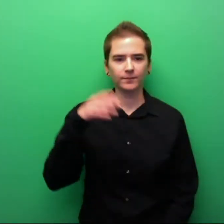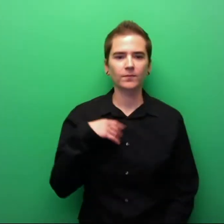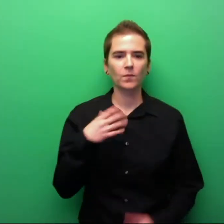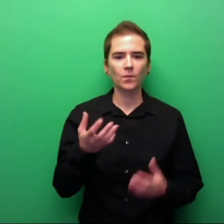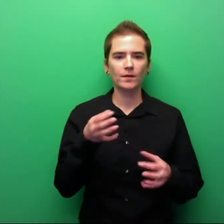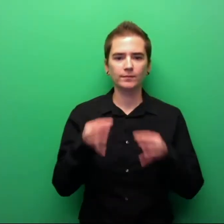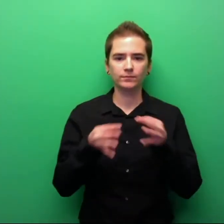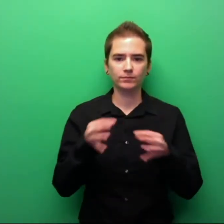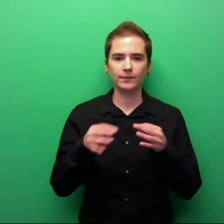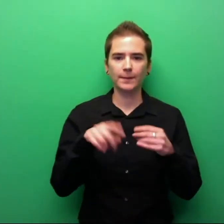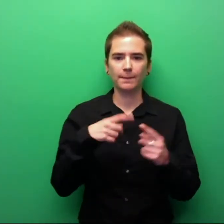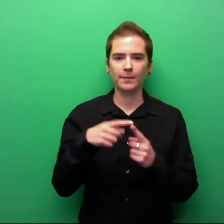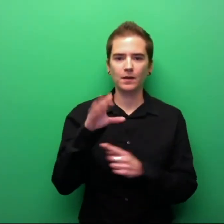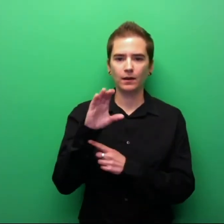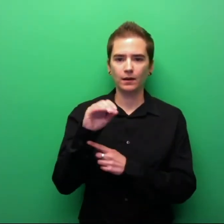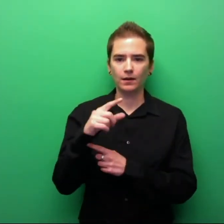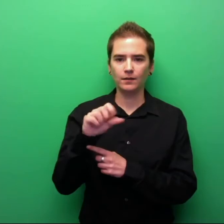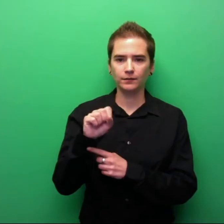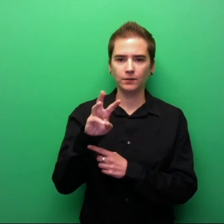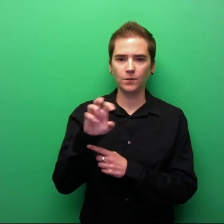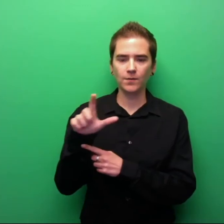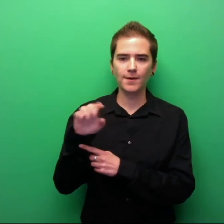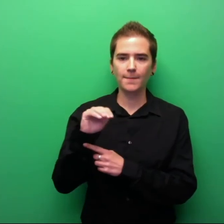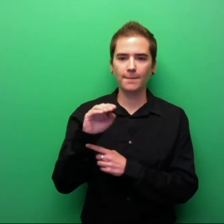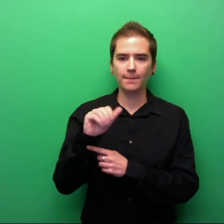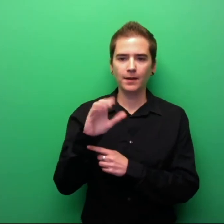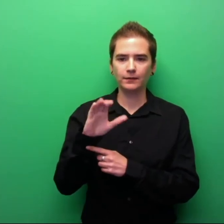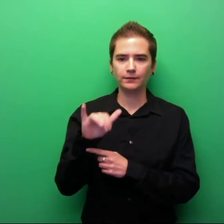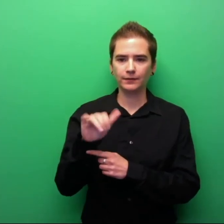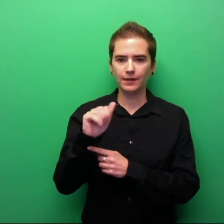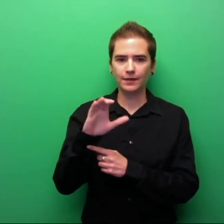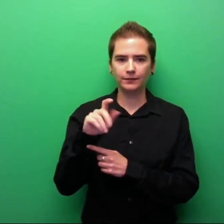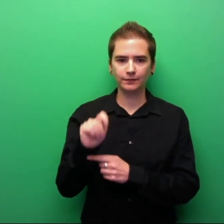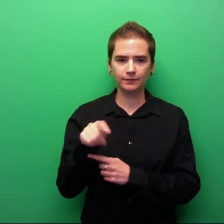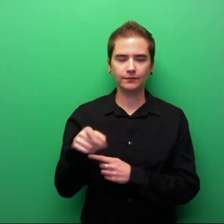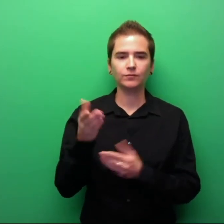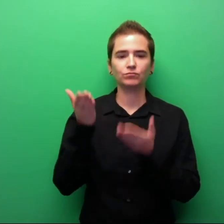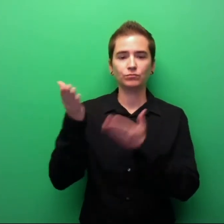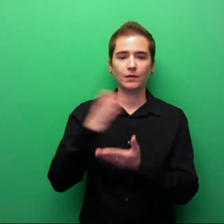Marianne: - We want to take a moment to talk to you about the Cogswell-Macy Act that was introduced to